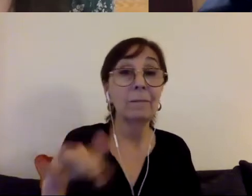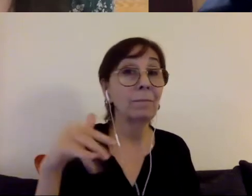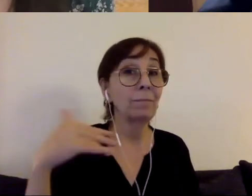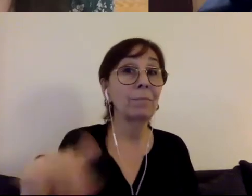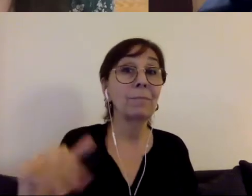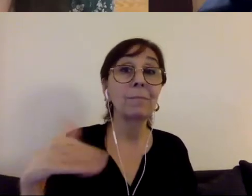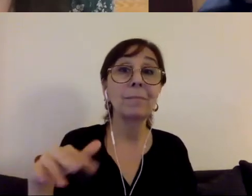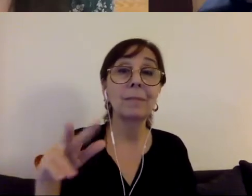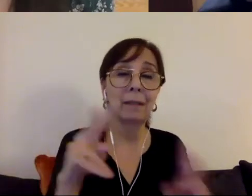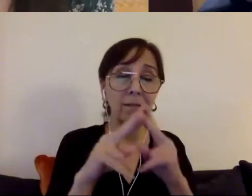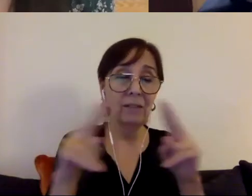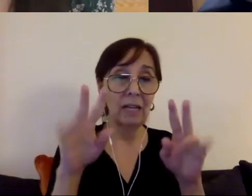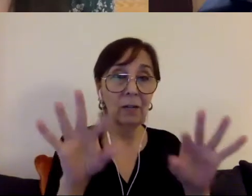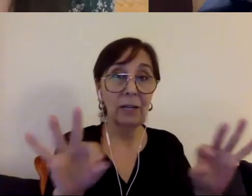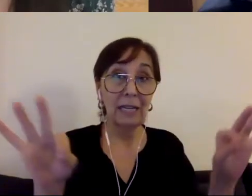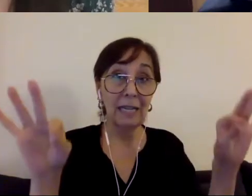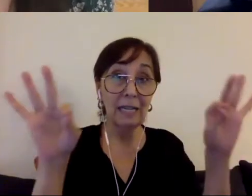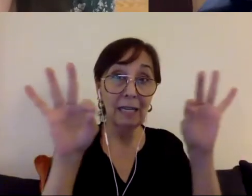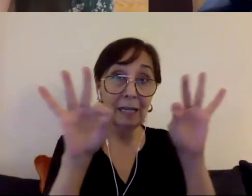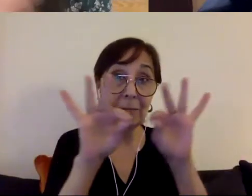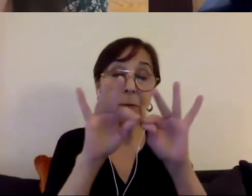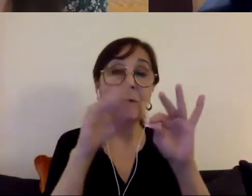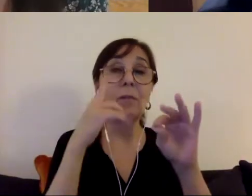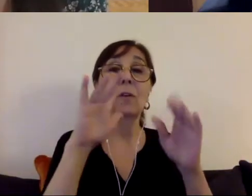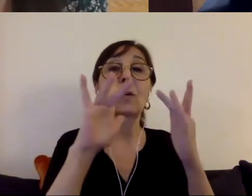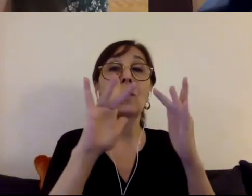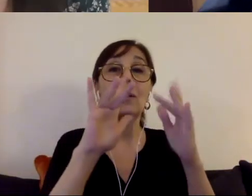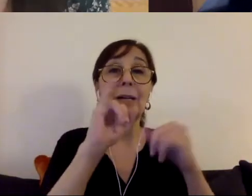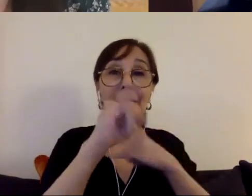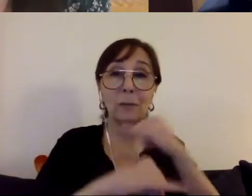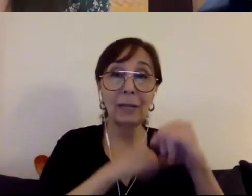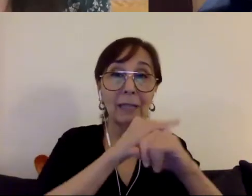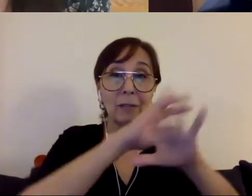important on the international level, similar to the Americans with